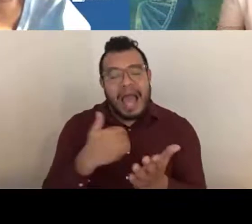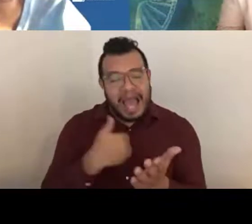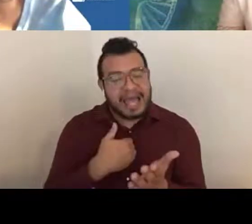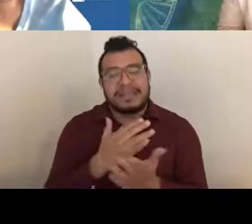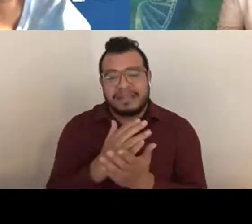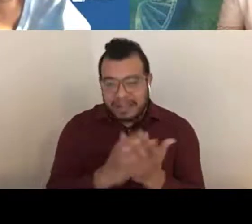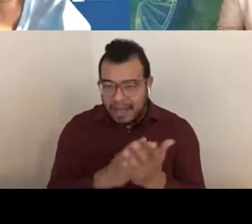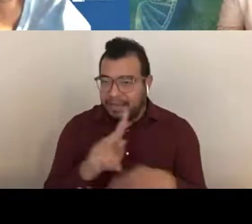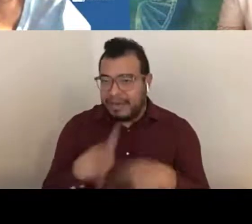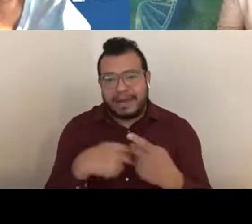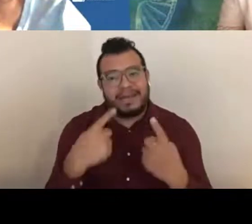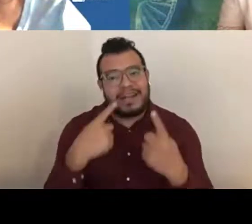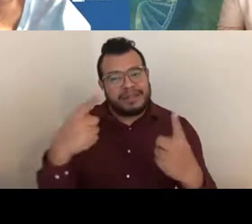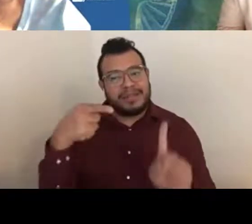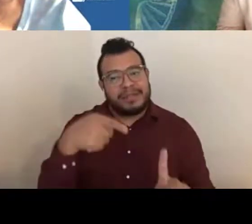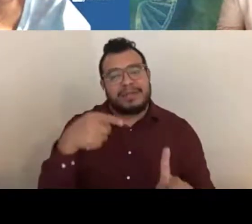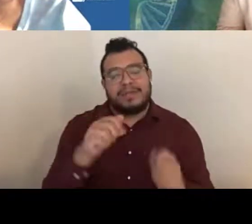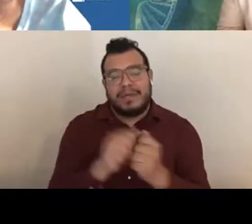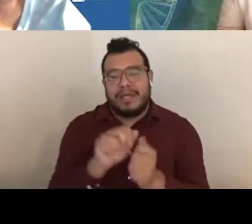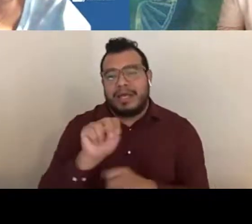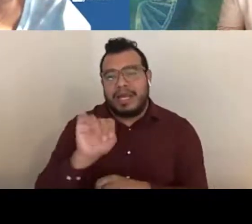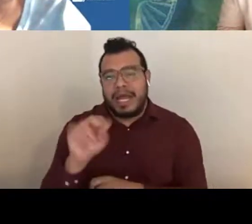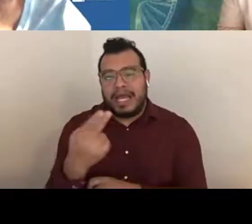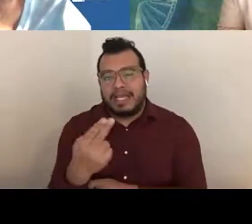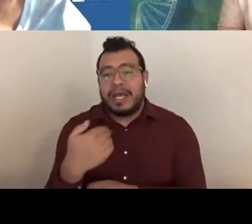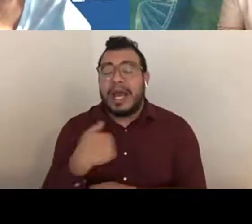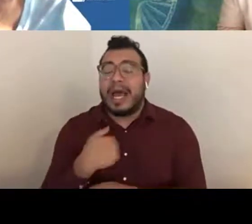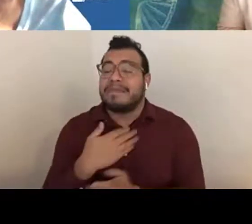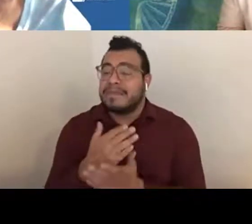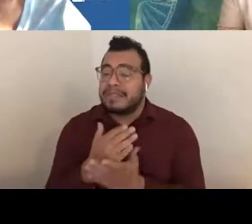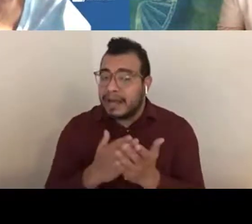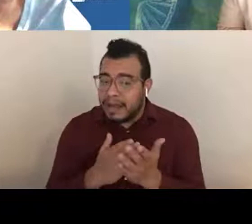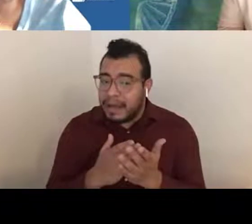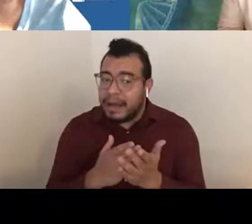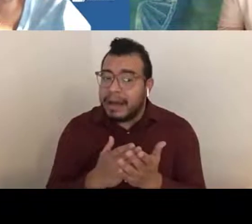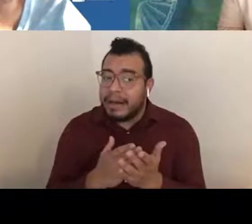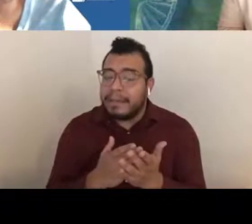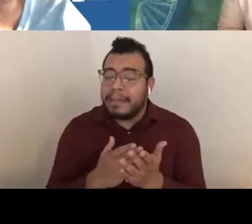There are some types of funding mechanisms